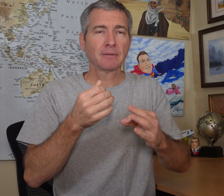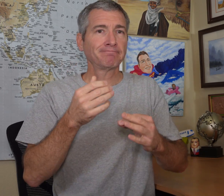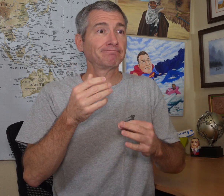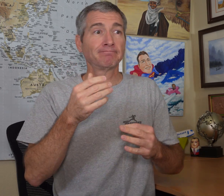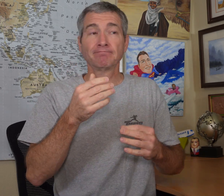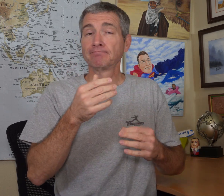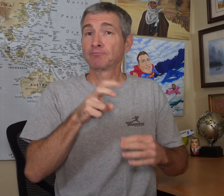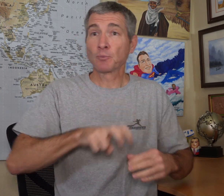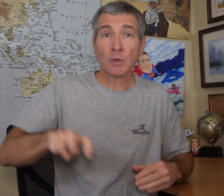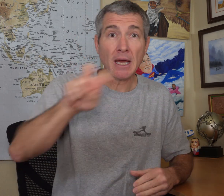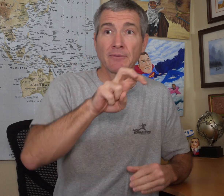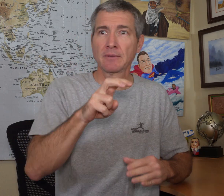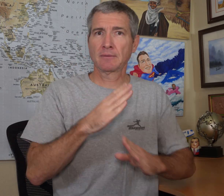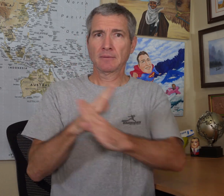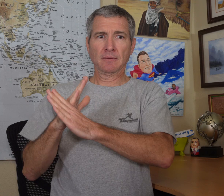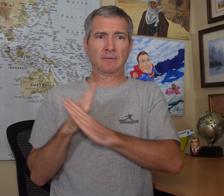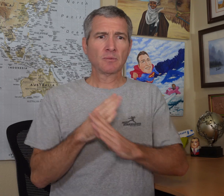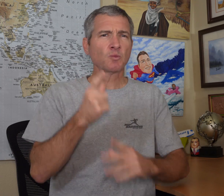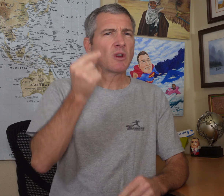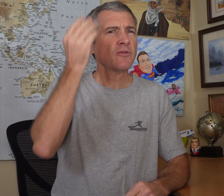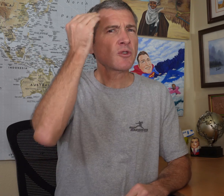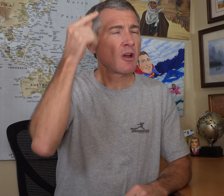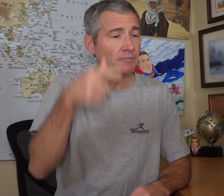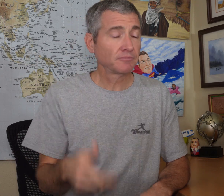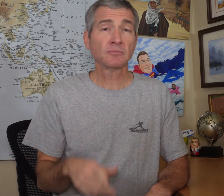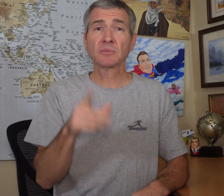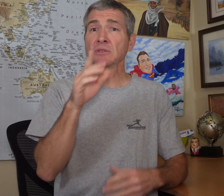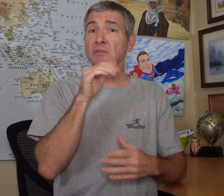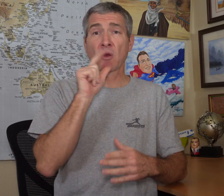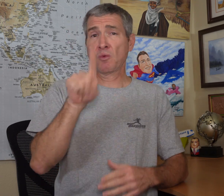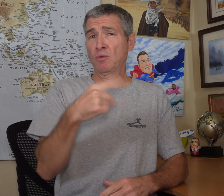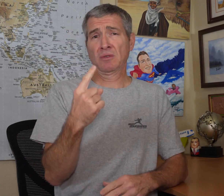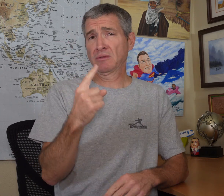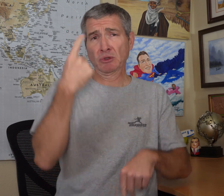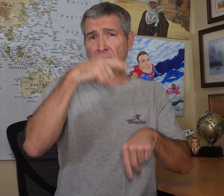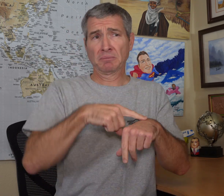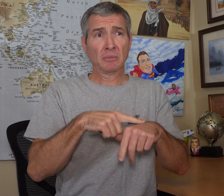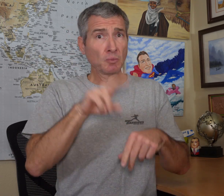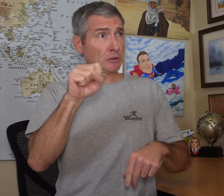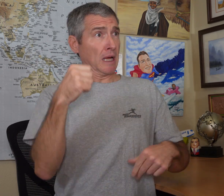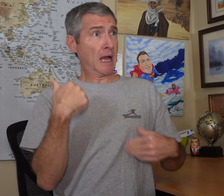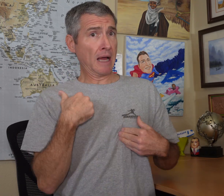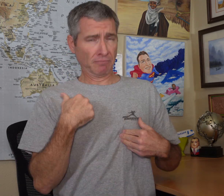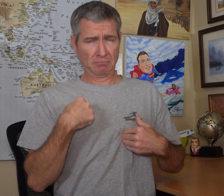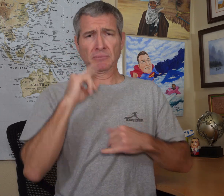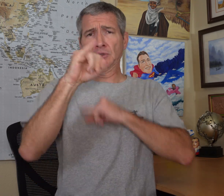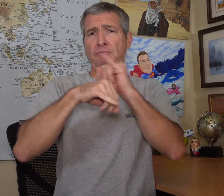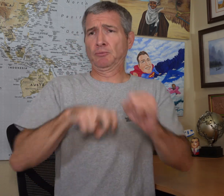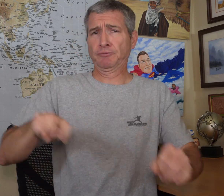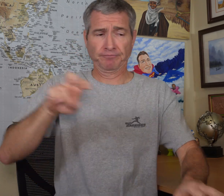who want to travel. It could prevent them. What are your thoughts about it? It's not the first time doing the testing with international travel.